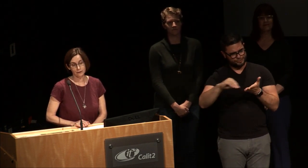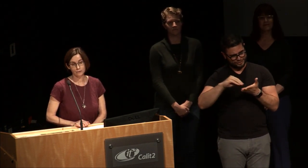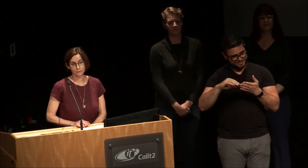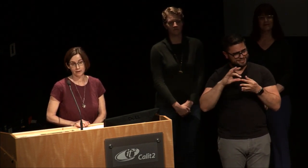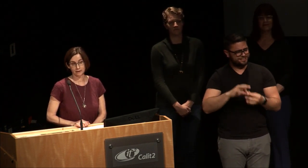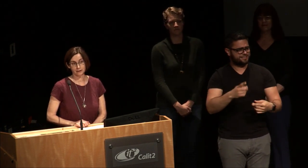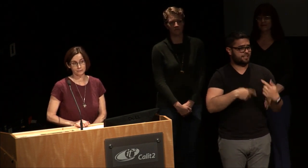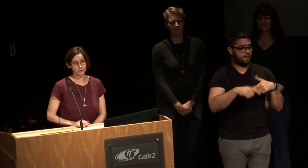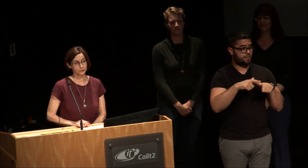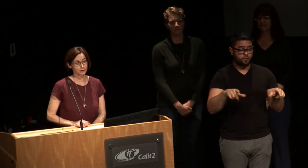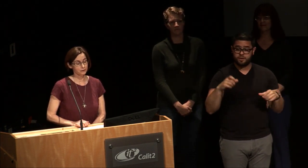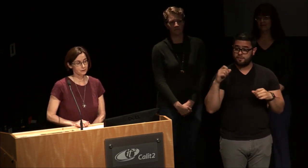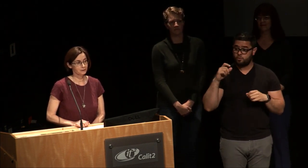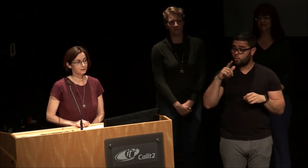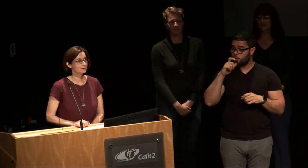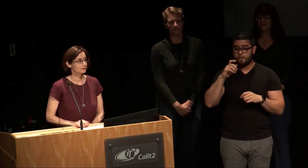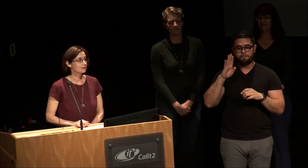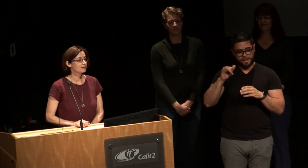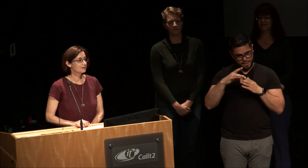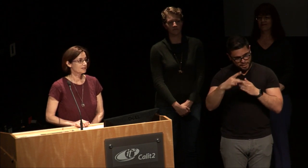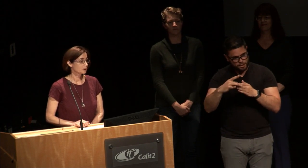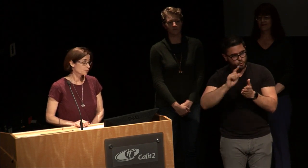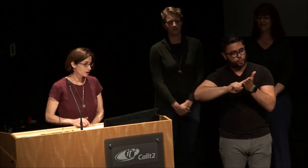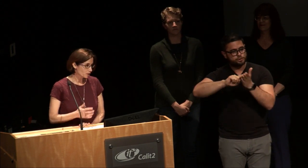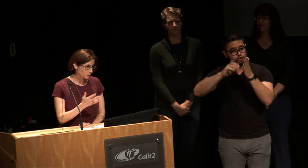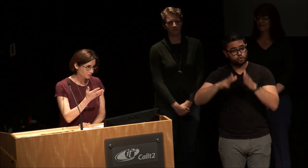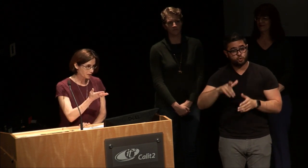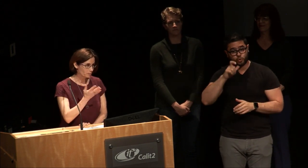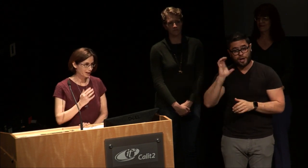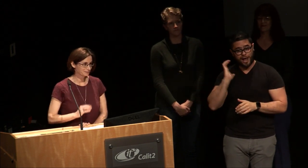those by leading researchers including our own Carol Padden